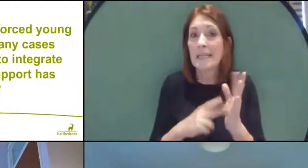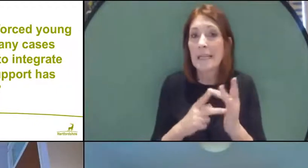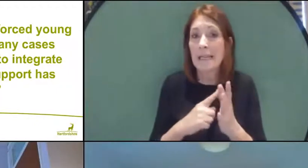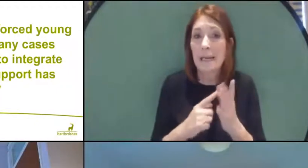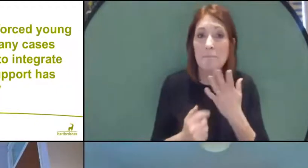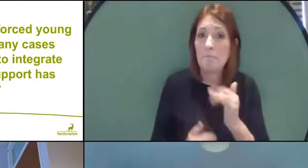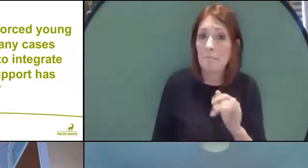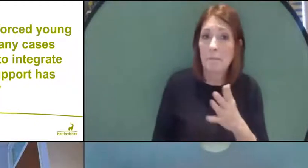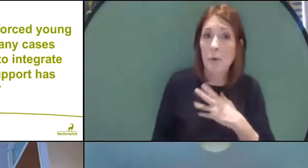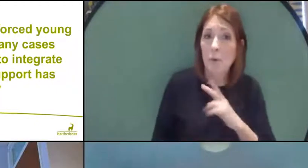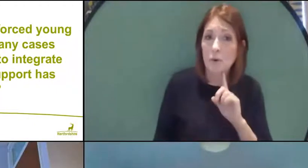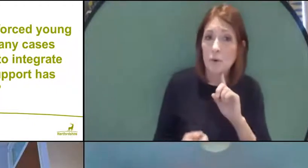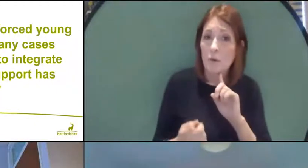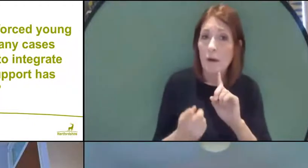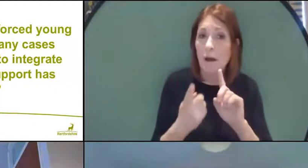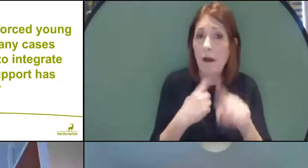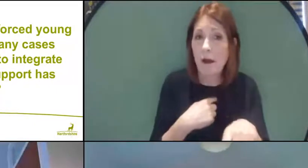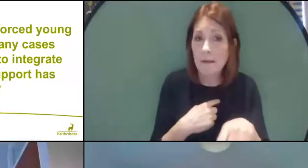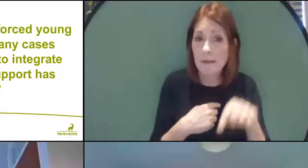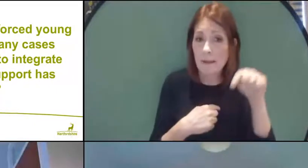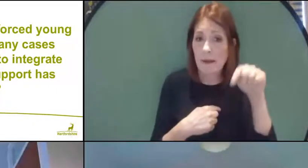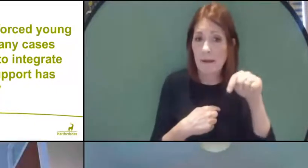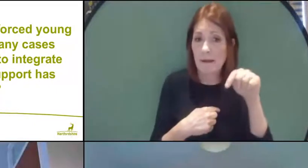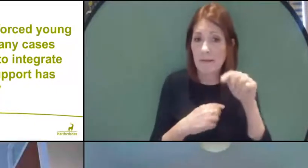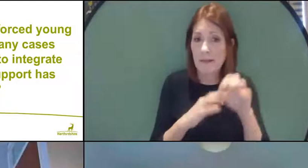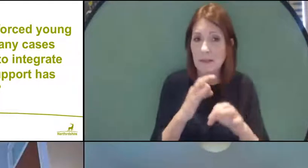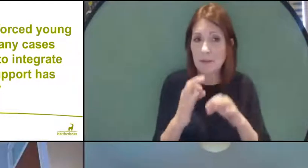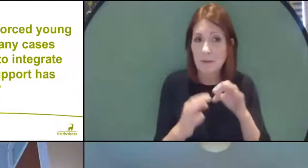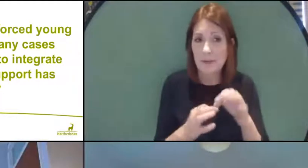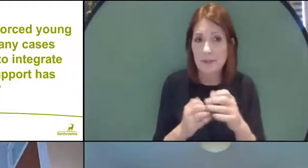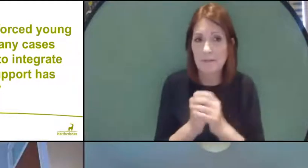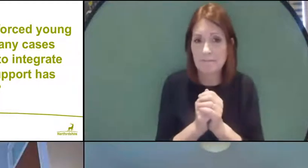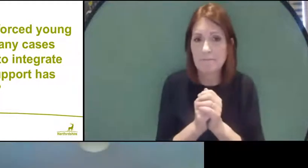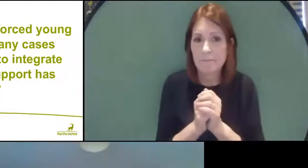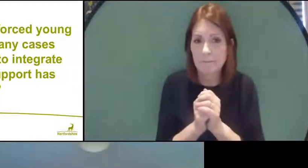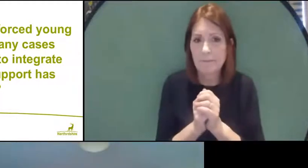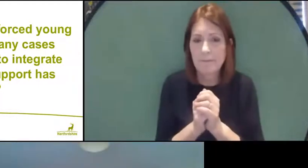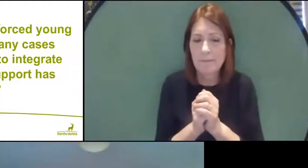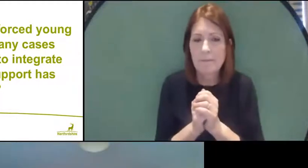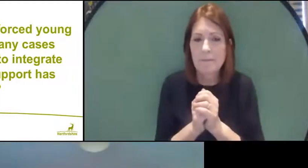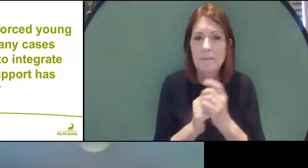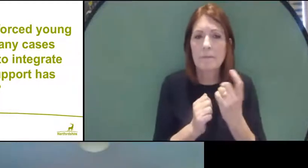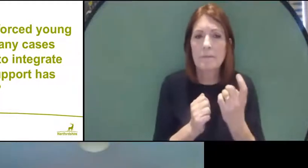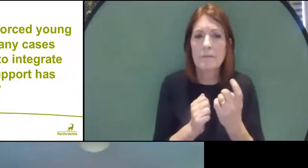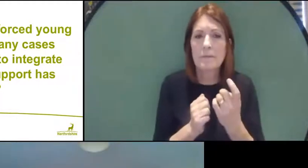It's partly because I do think you know quite a lot of what's been done. Through the school's